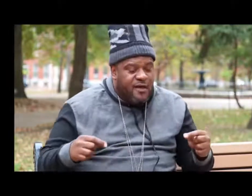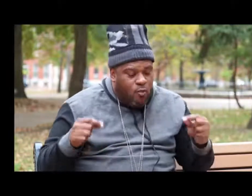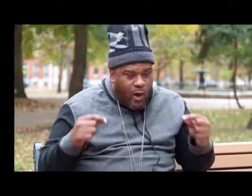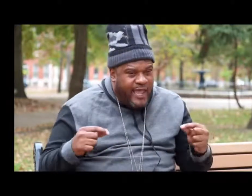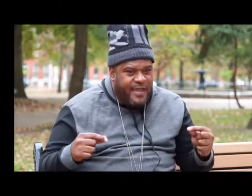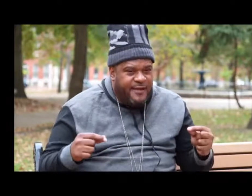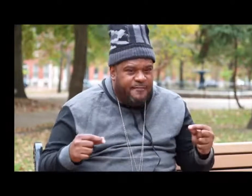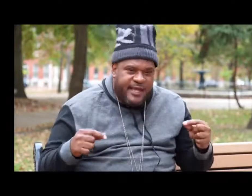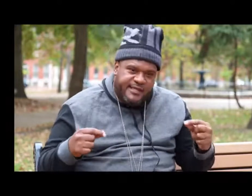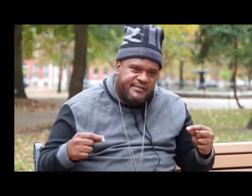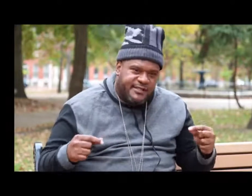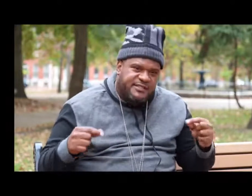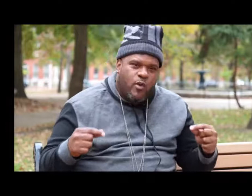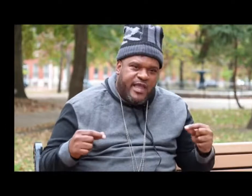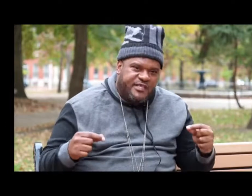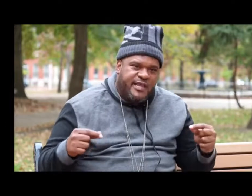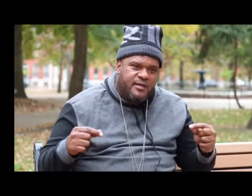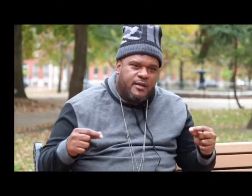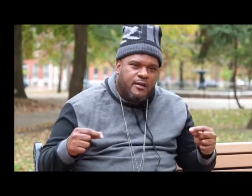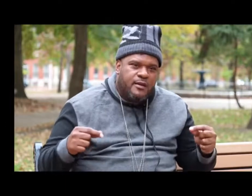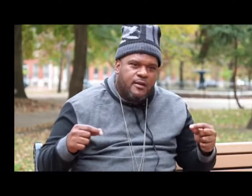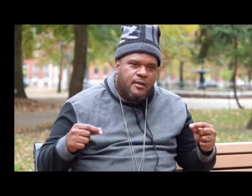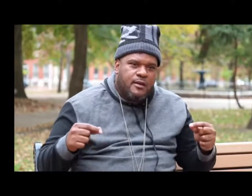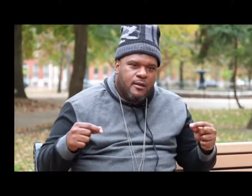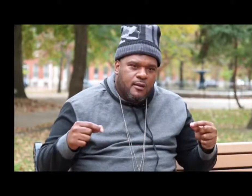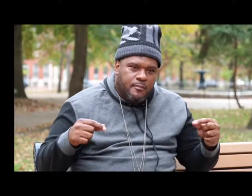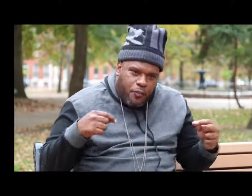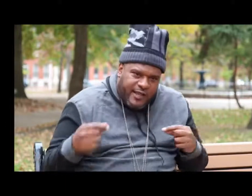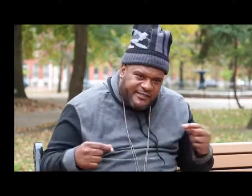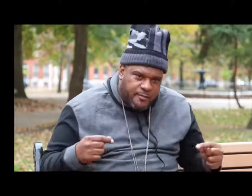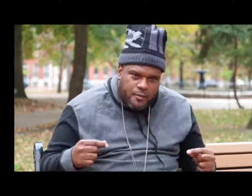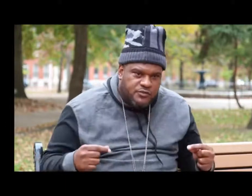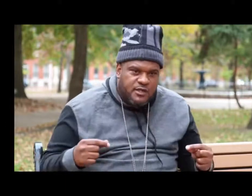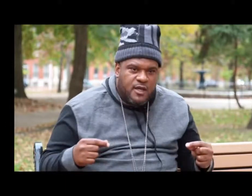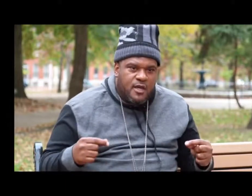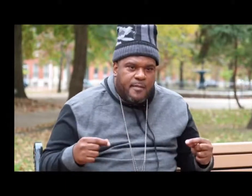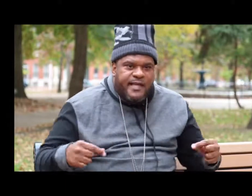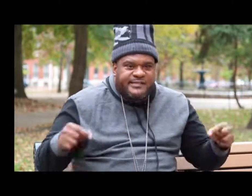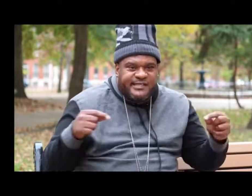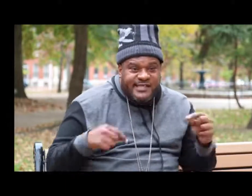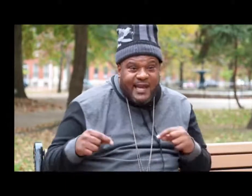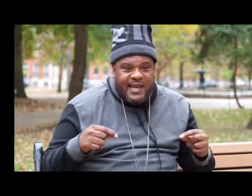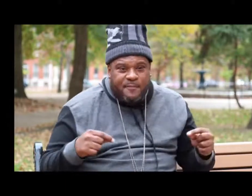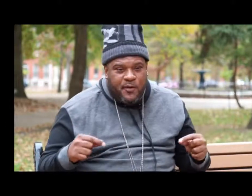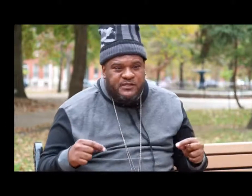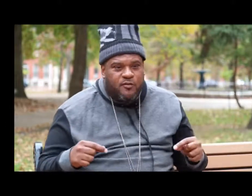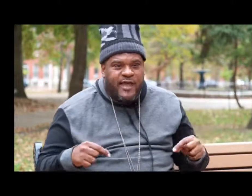resources that i see visually are deteriorating and the only thing that's holding me right now in a positive